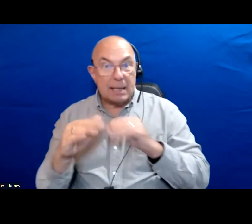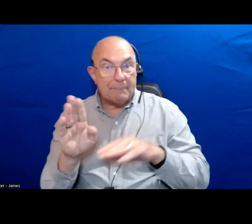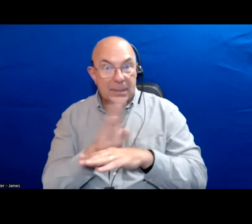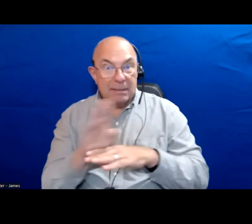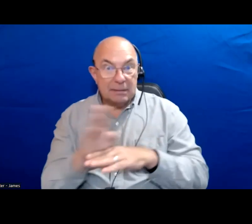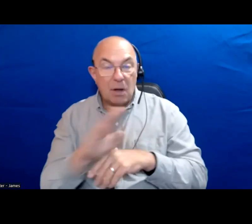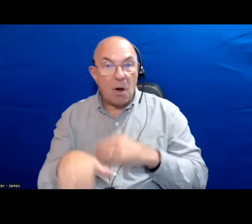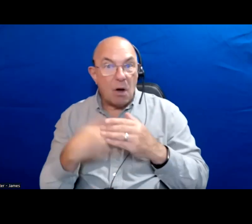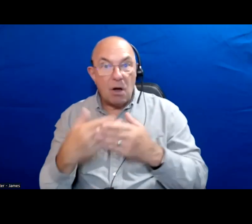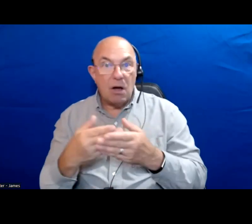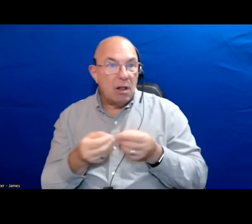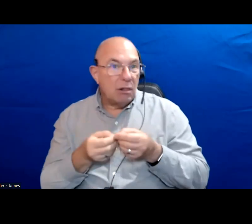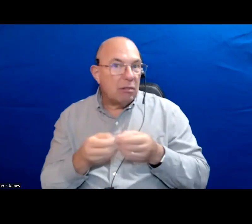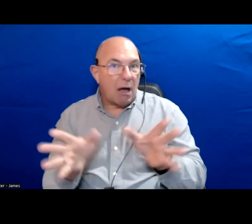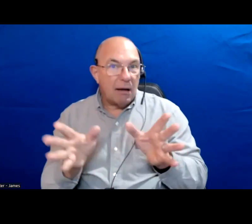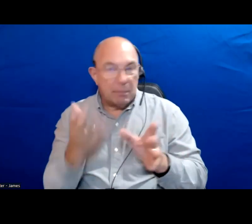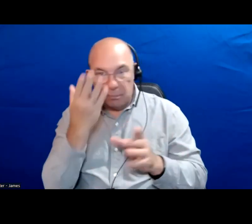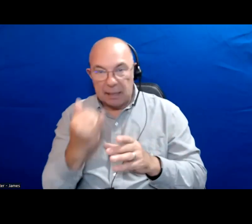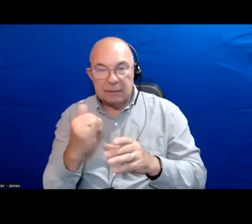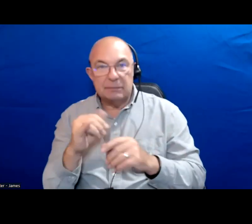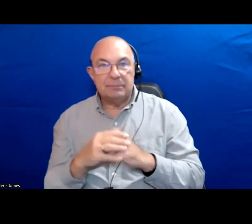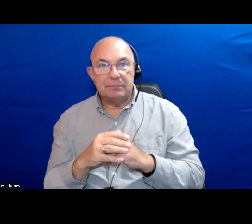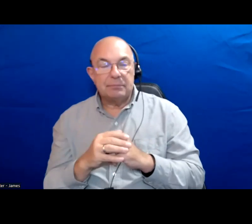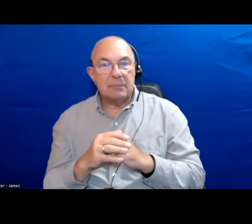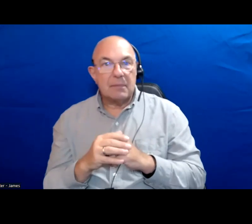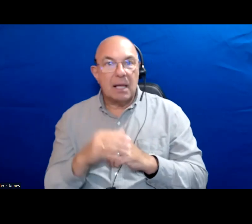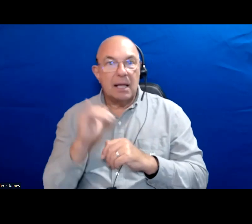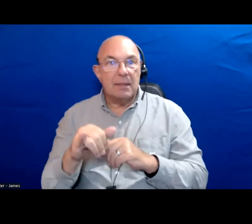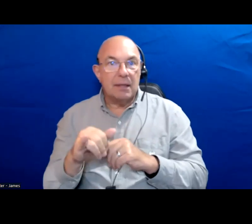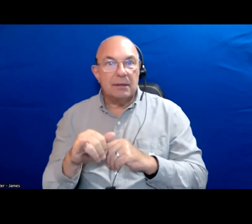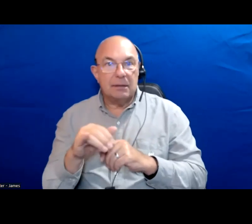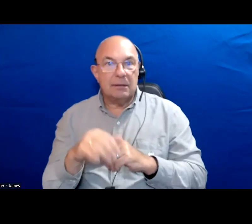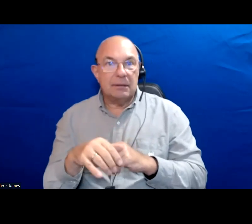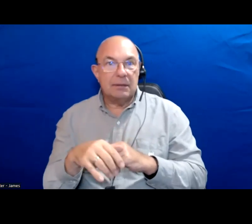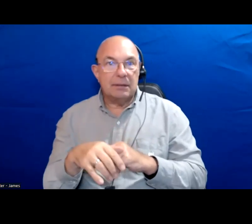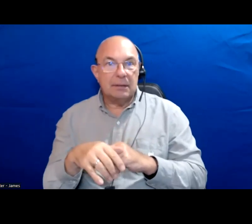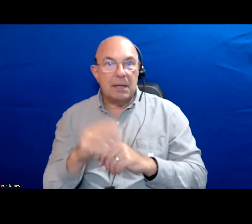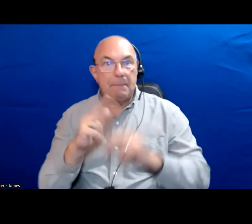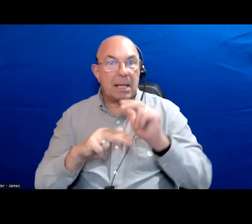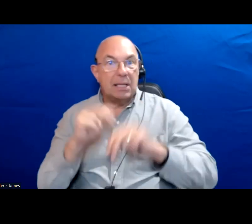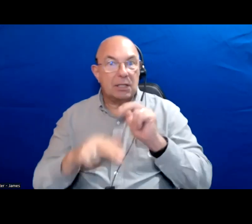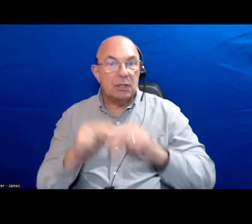all been lost as the rapid transit is getting built , when it is getting built.